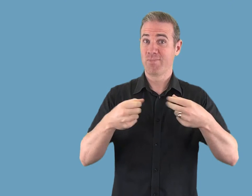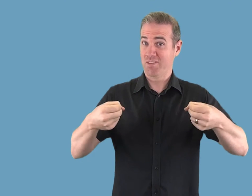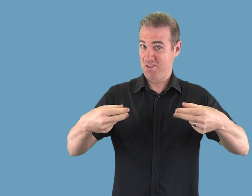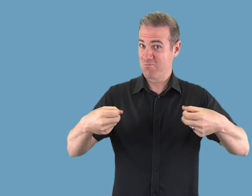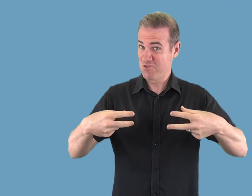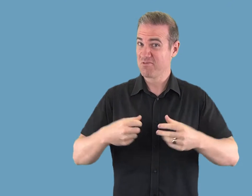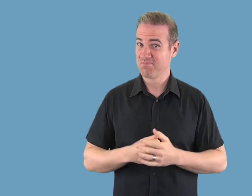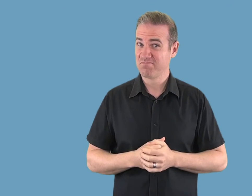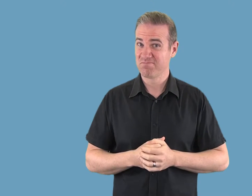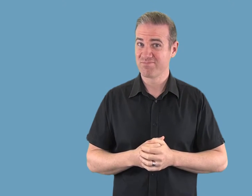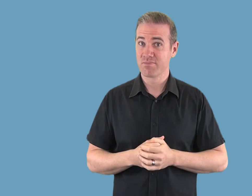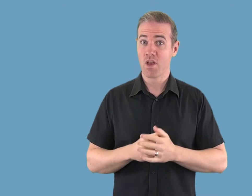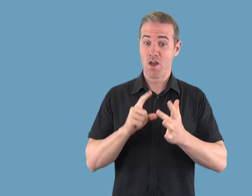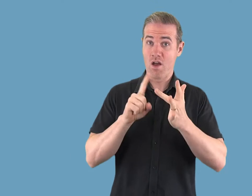* Closed Captions